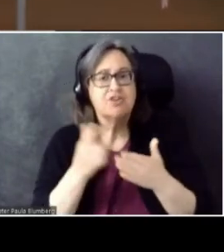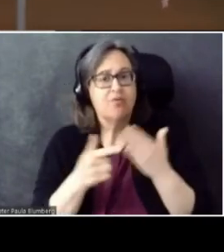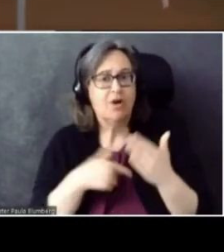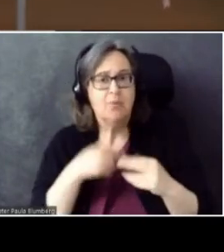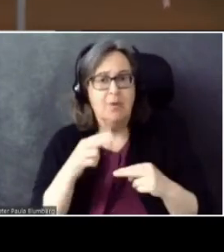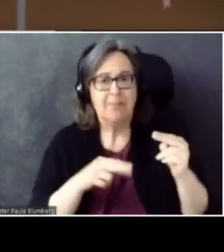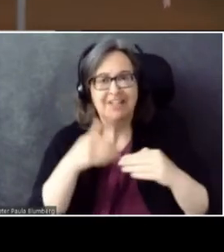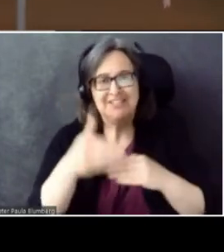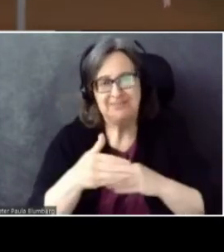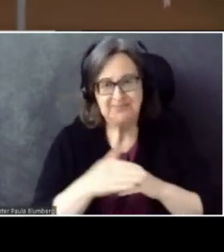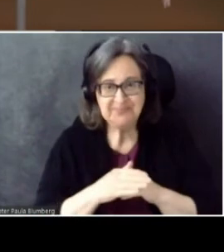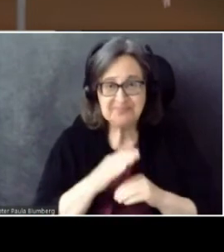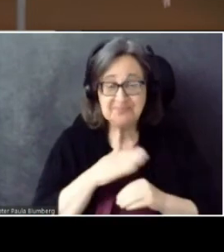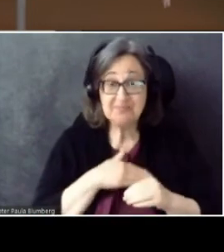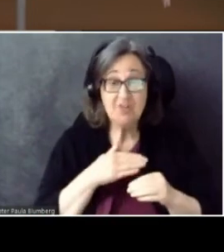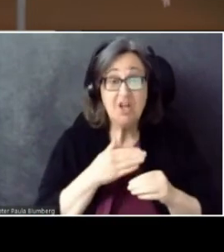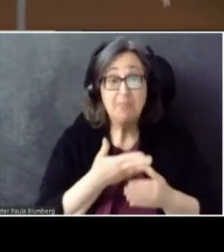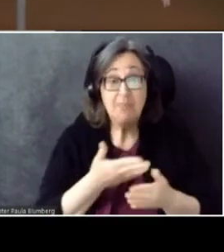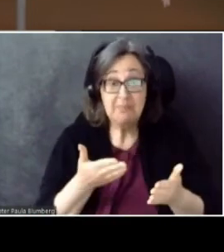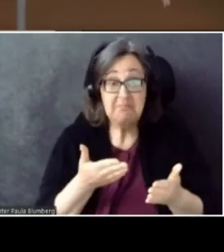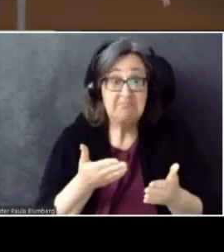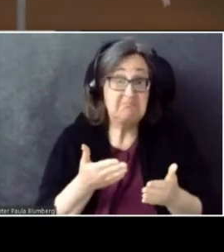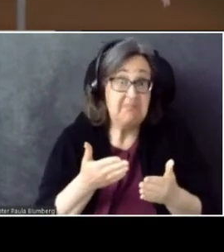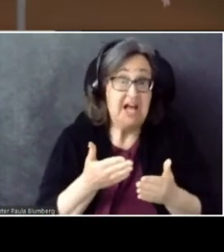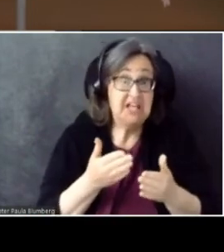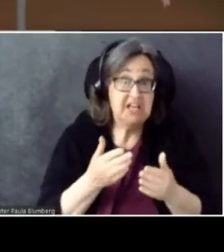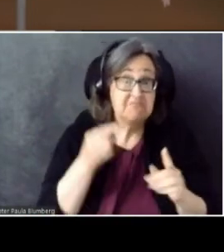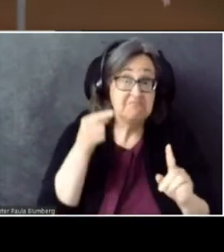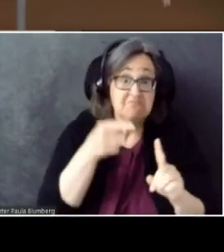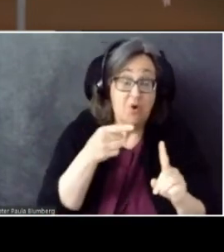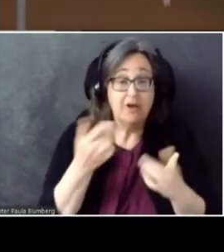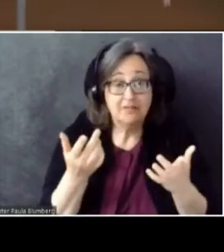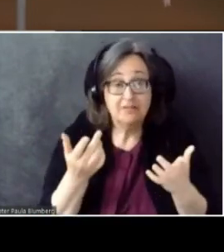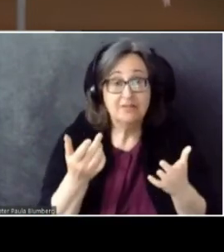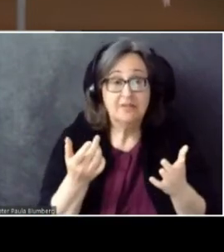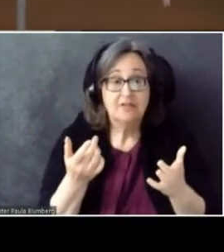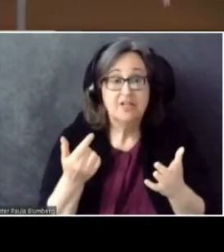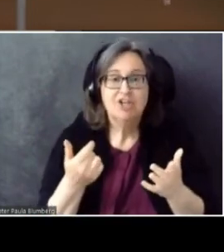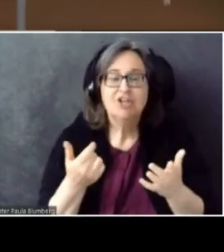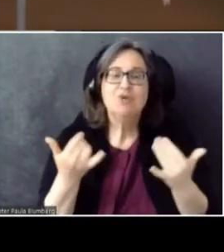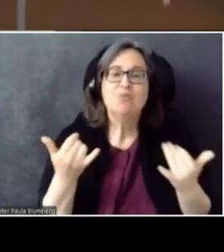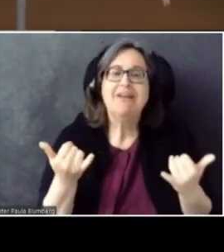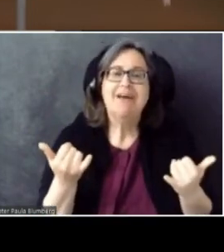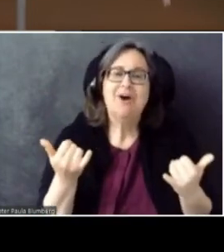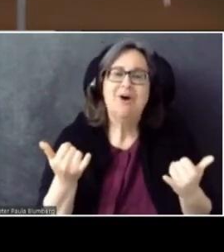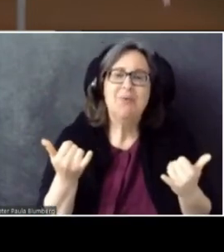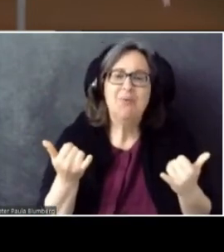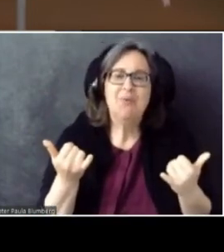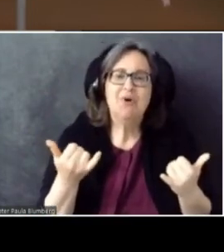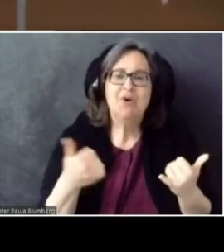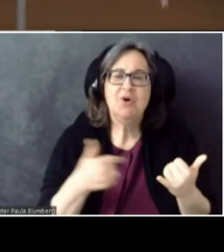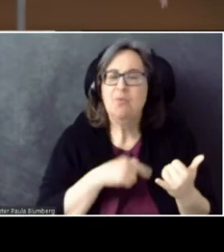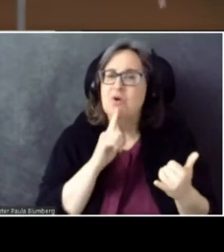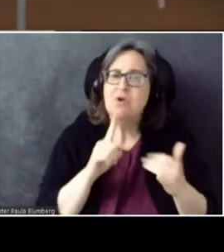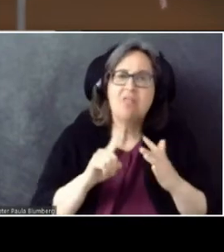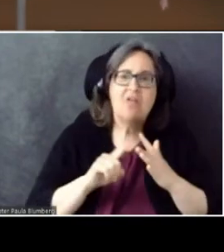My big takeaway is: We're at the -- we're the vanguard of something new and exciting